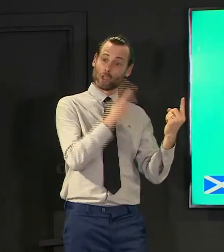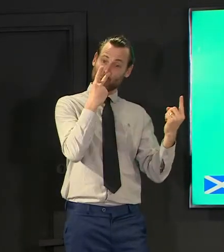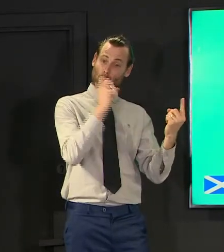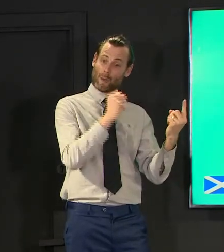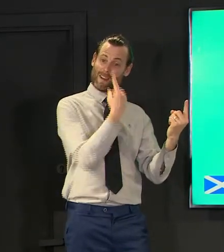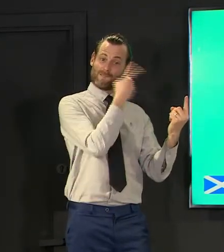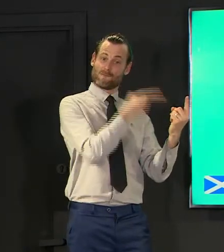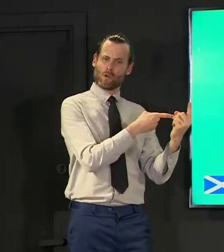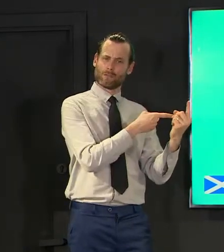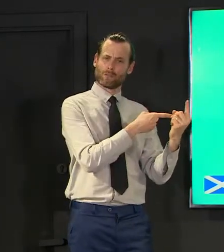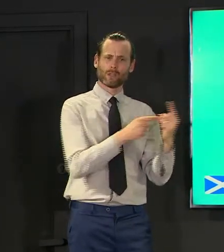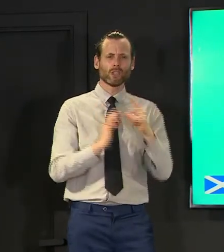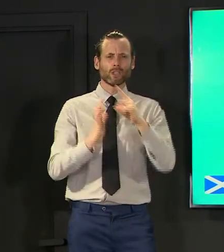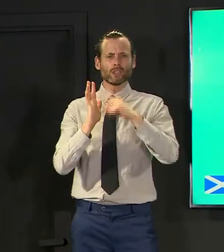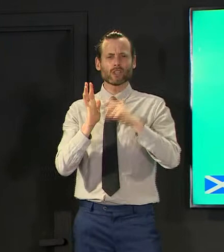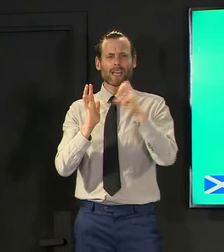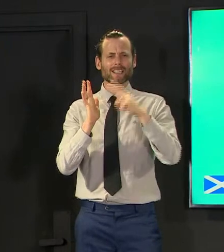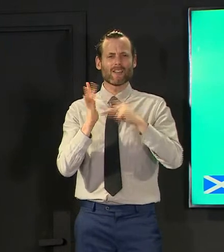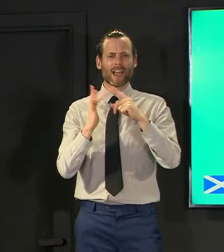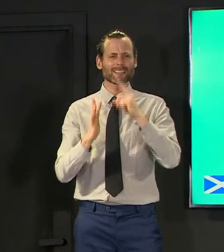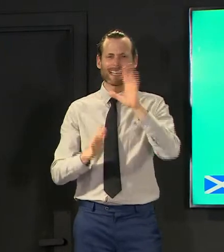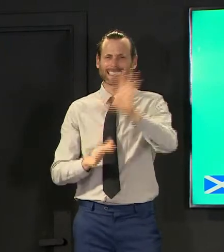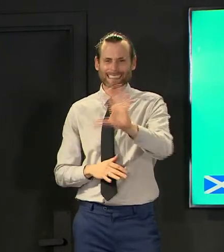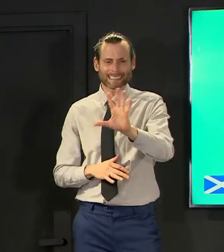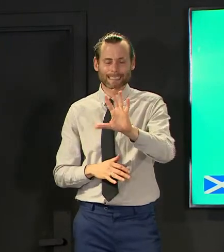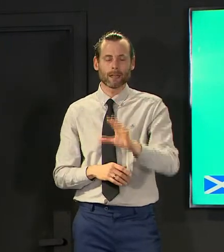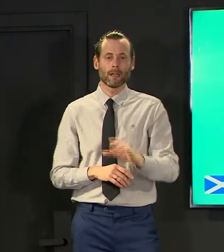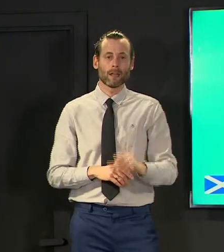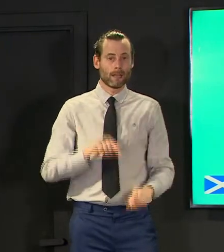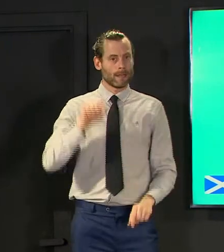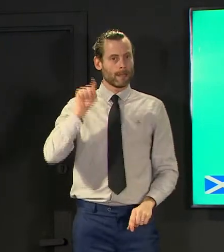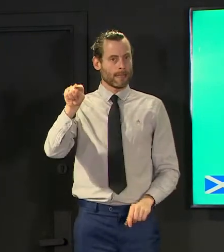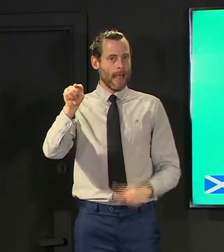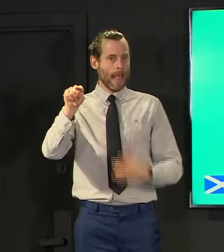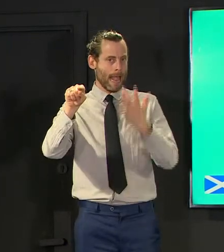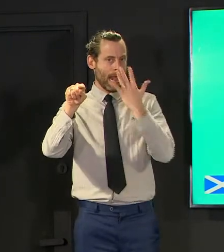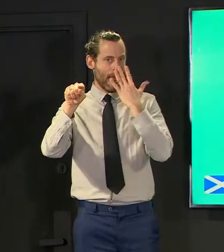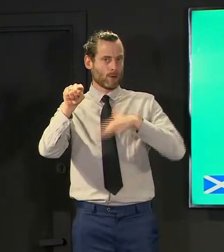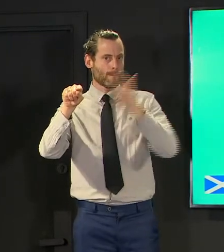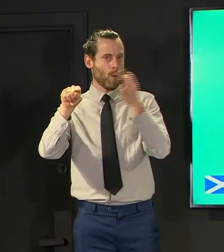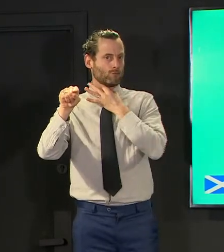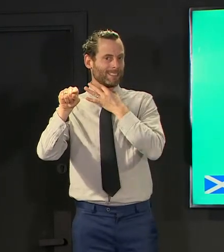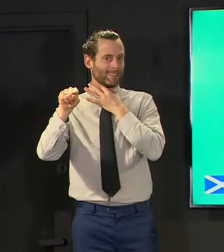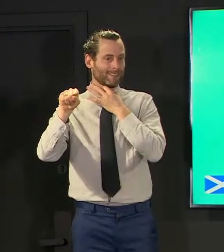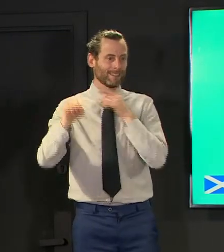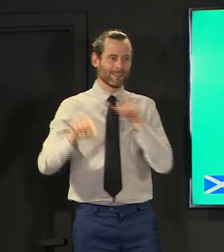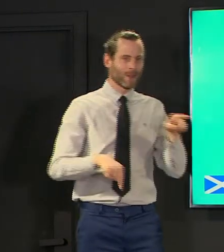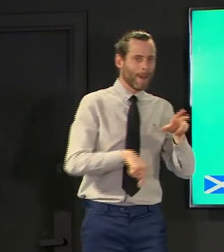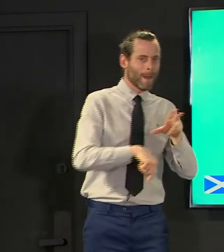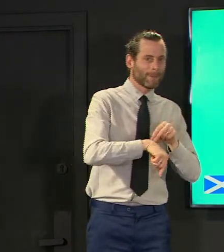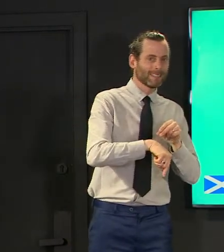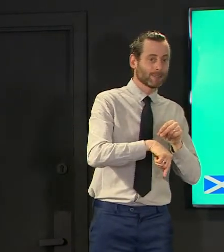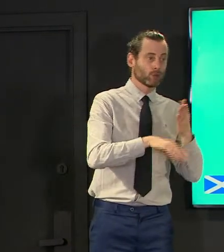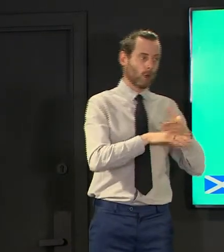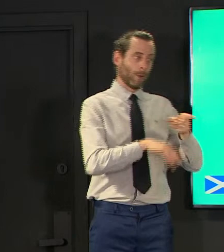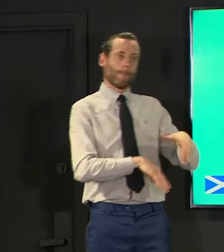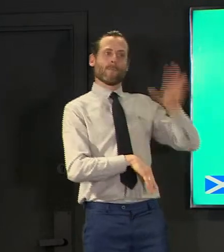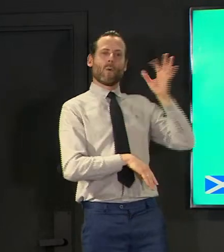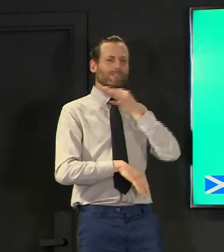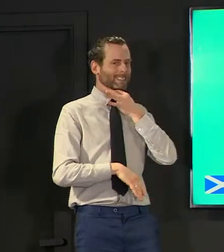the deep and highest risk is age not occupation in fact there's very little evidence of increased